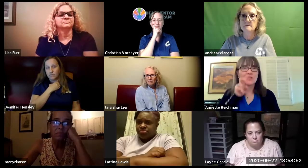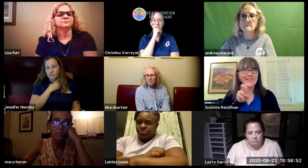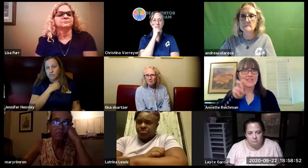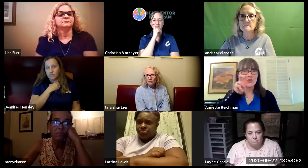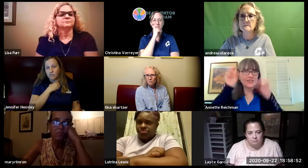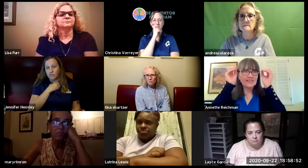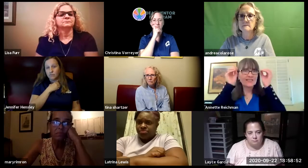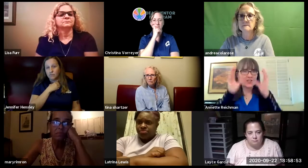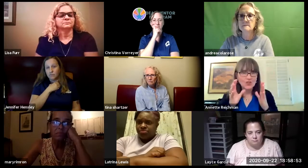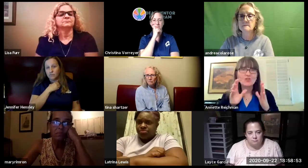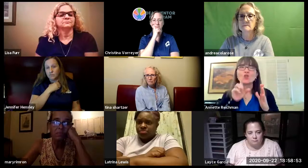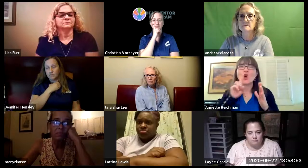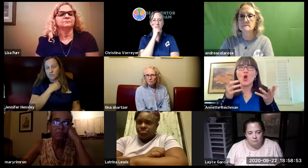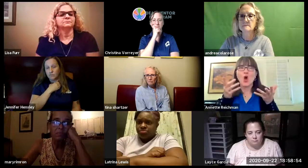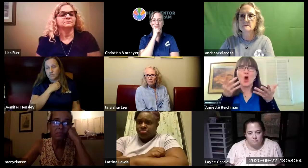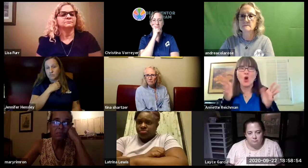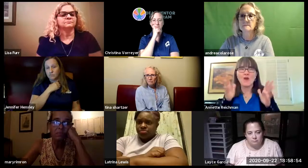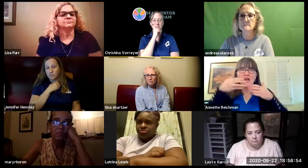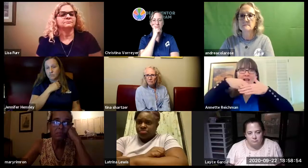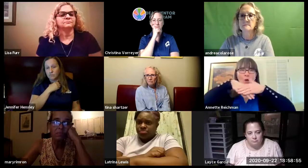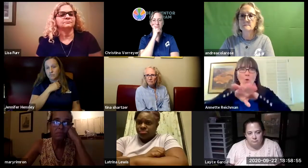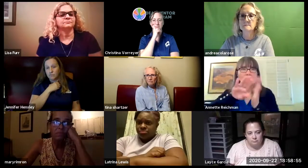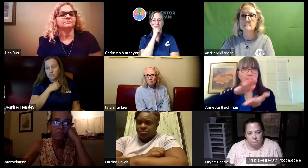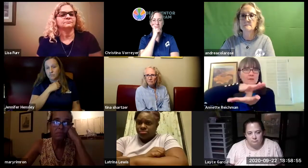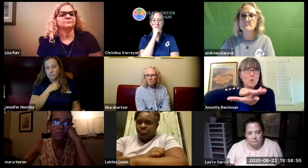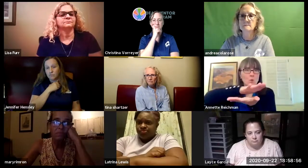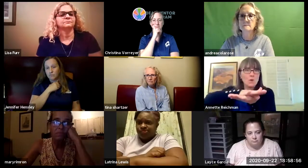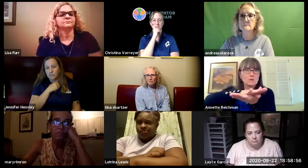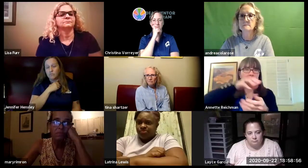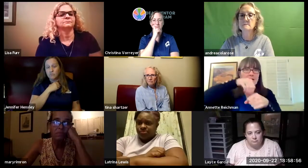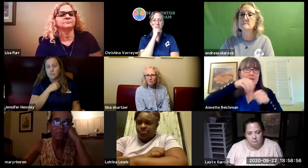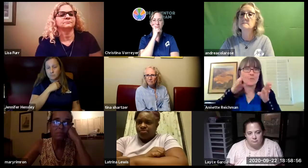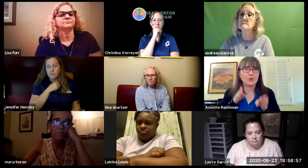online some of the itinerant teachers are